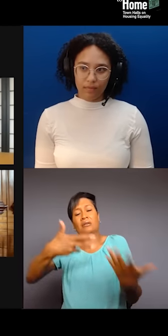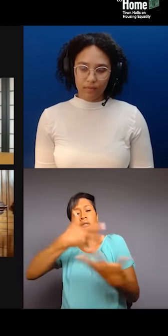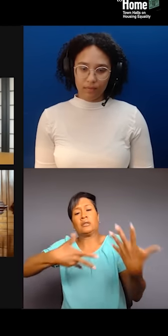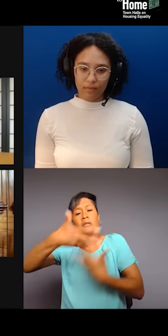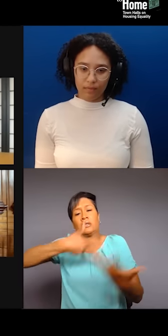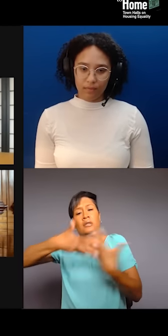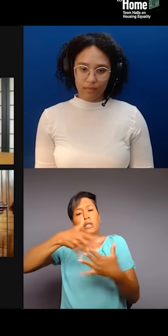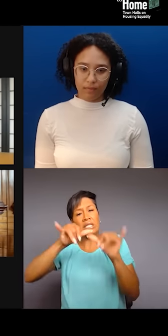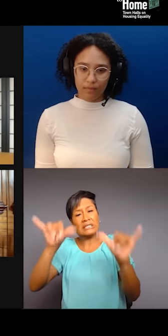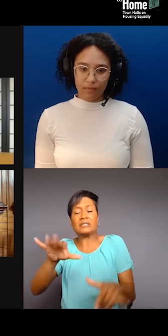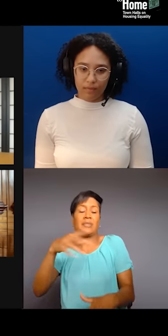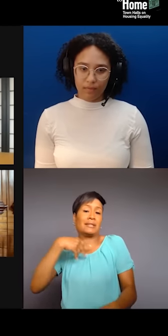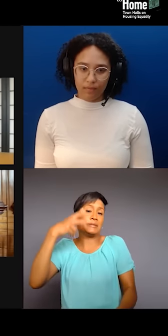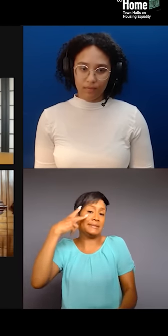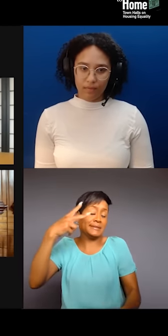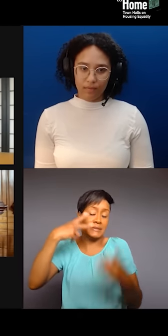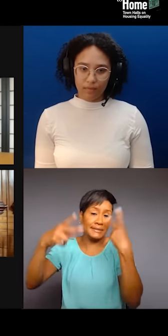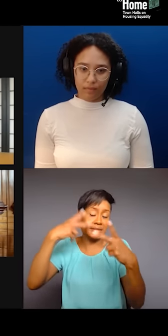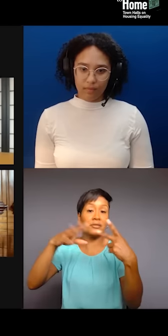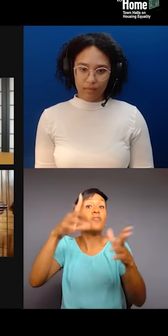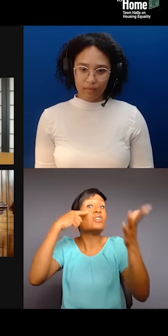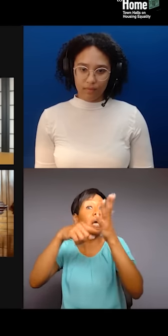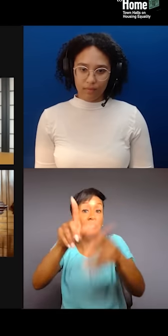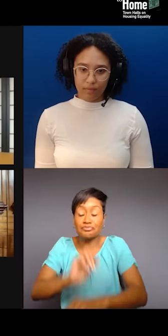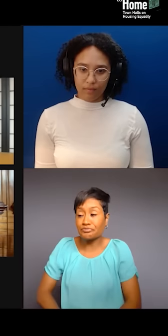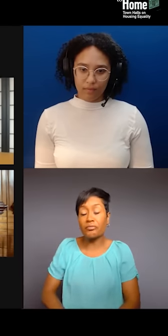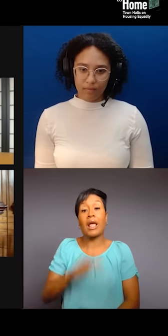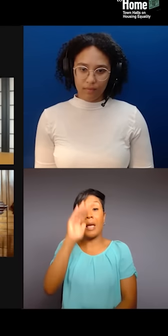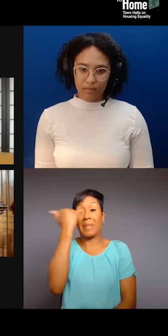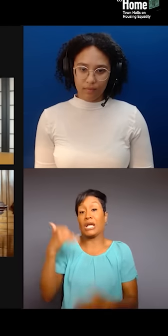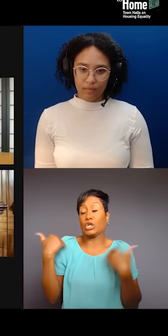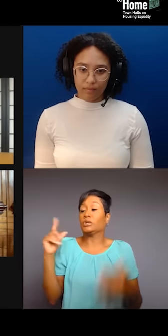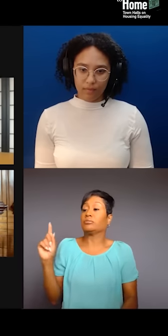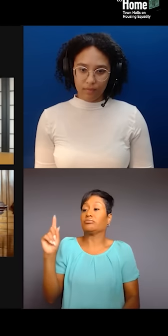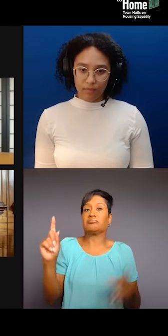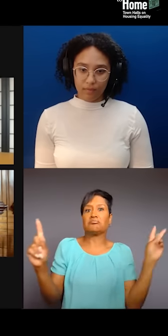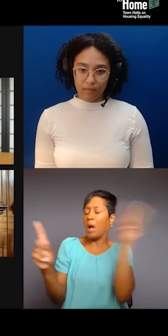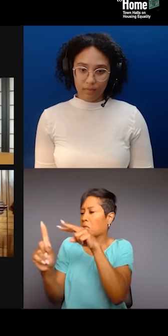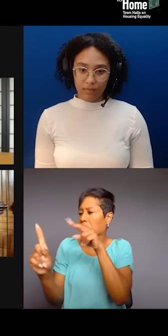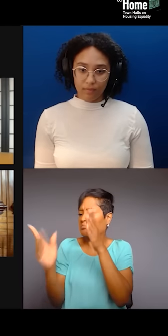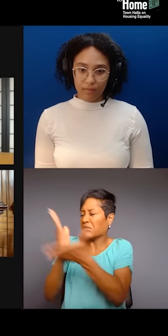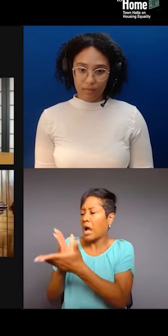for example, when you stop a youth in the street, a Black youth, they are identified as being adults, right?